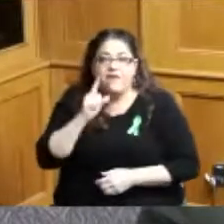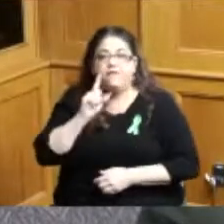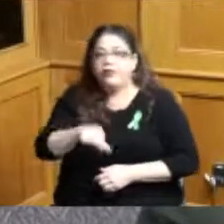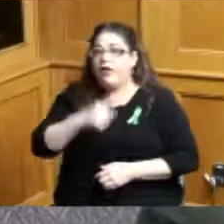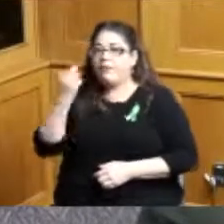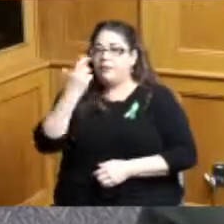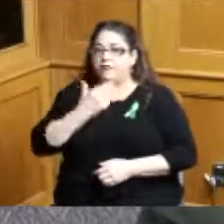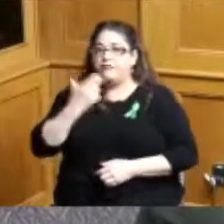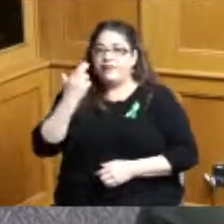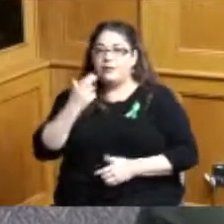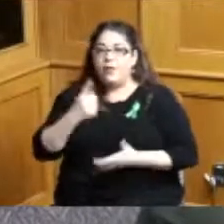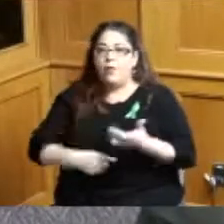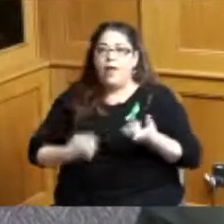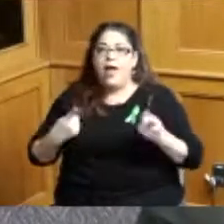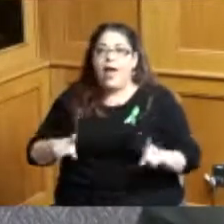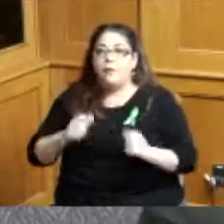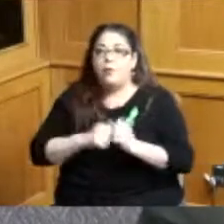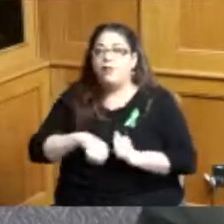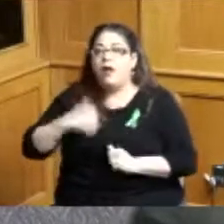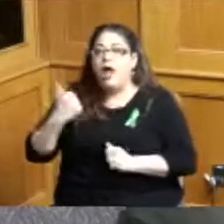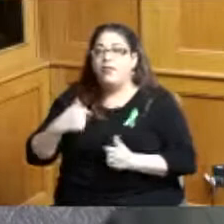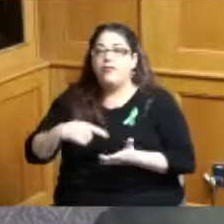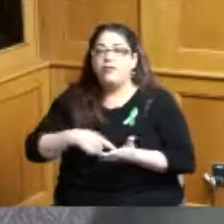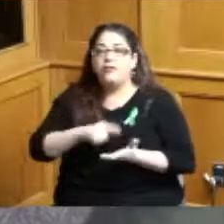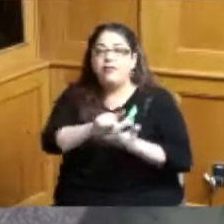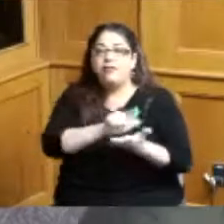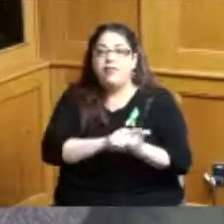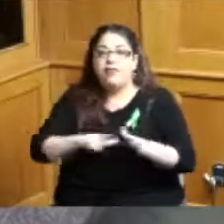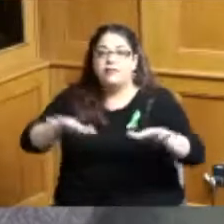unlike what happened with some of the settlement dollars with tobacco that went to a variety of